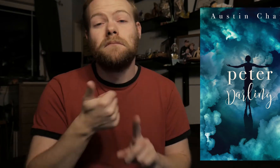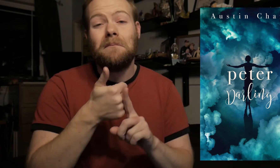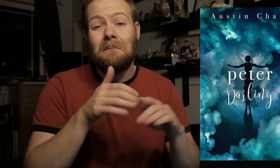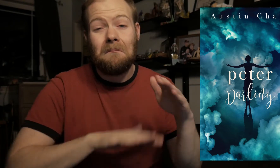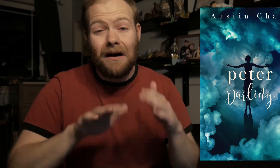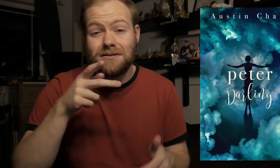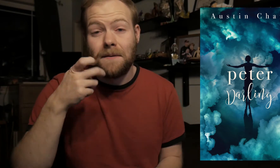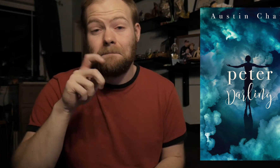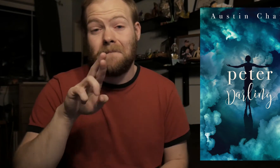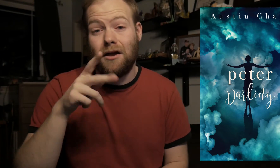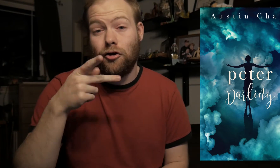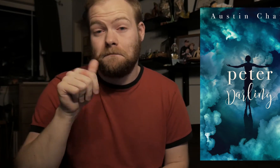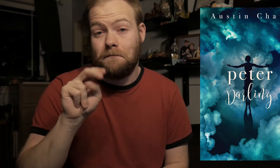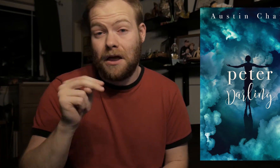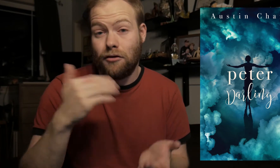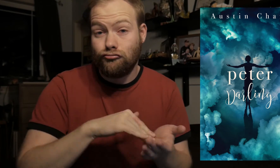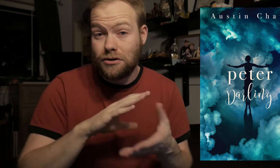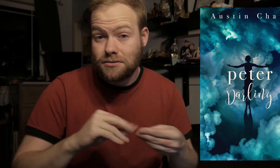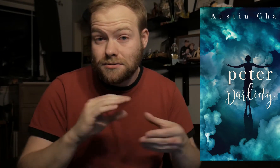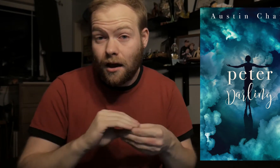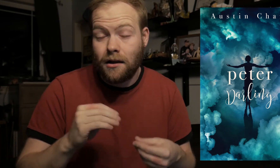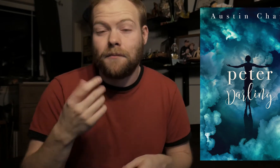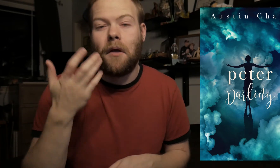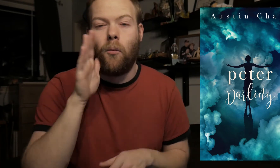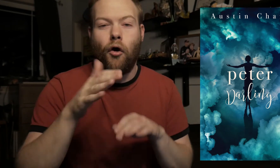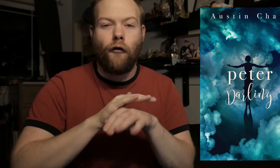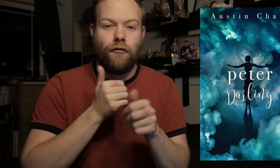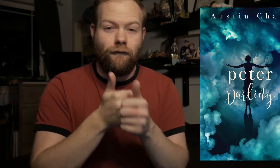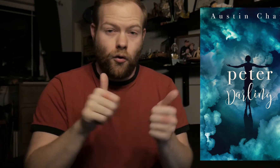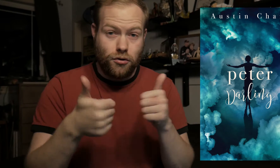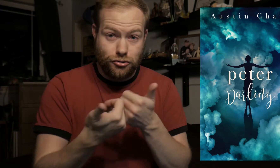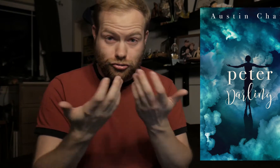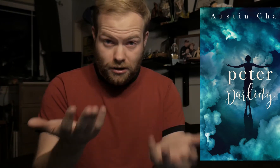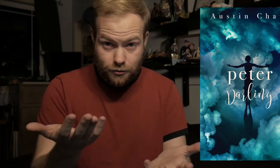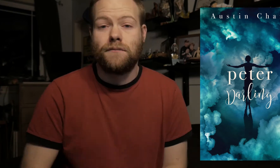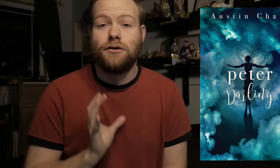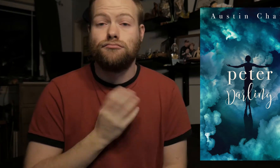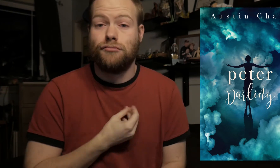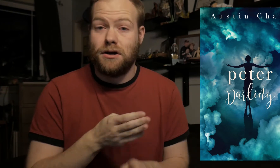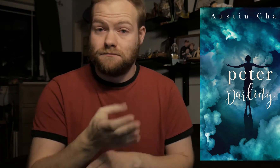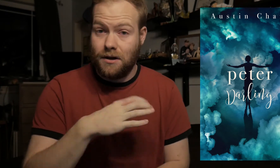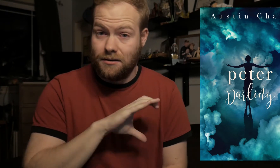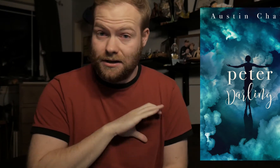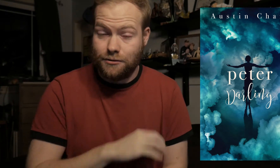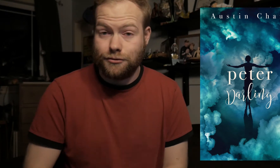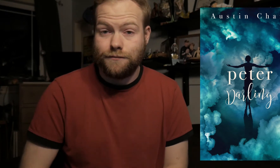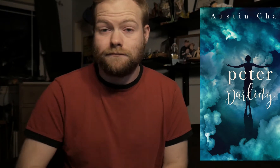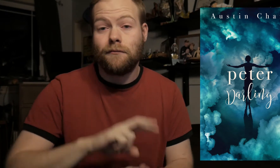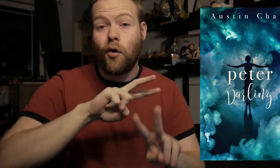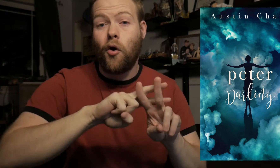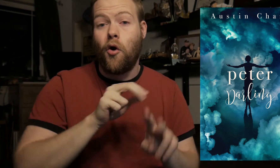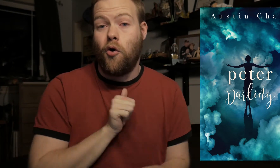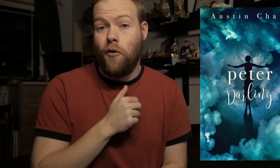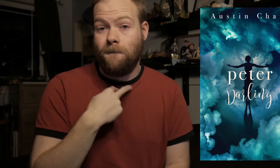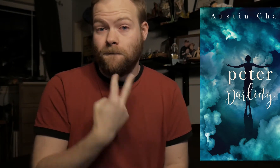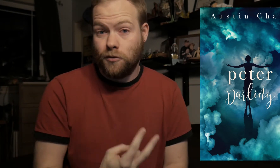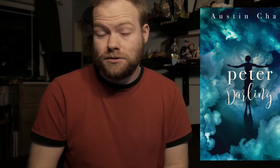It’s basically a Peter Pan re-telling and it covers the following challenges: Trans Main Character. #ownvoices.